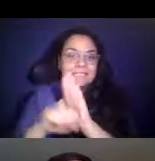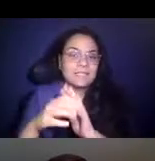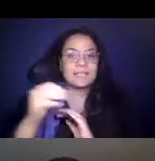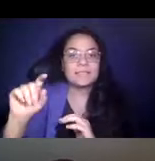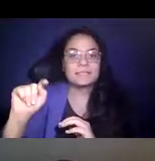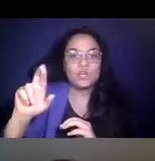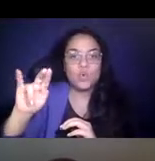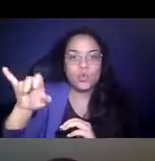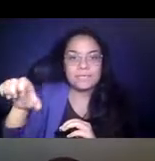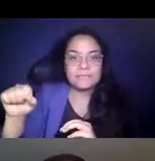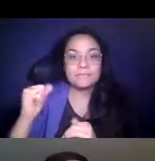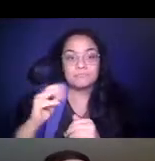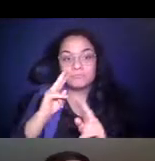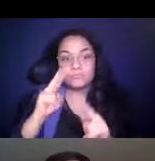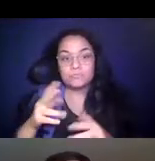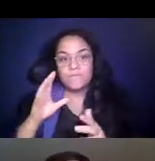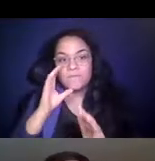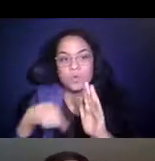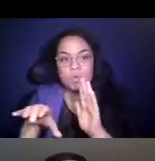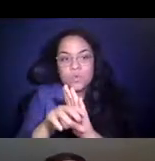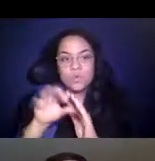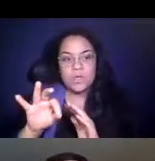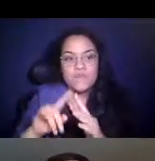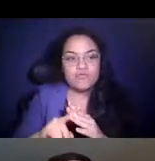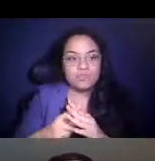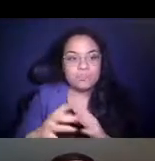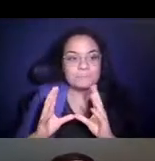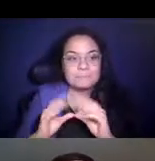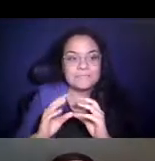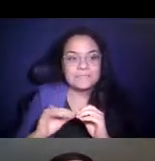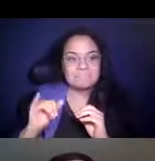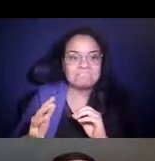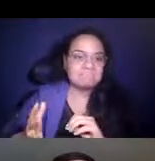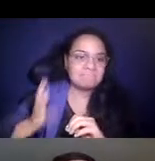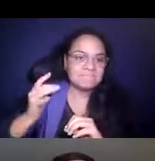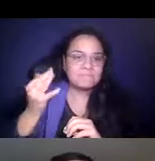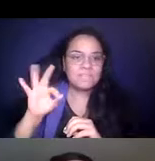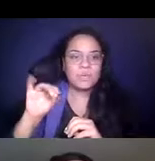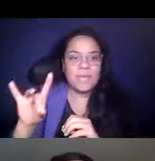14:29:34 we're looking at right now is a photo of the original meeting of NGA back in 1908,